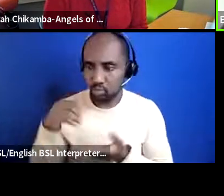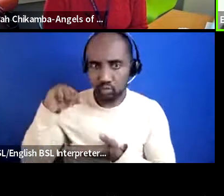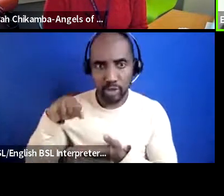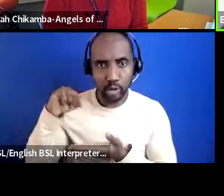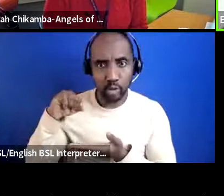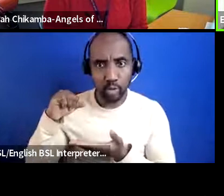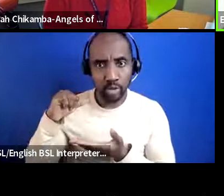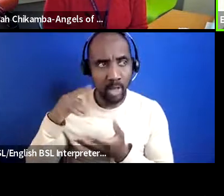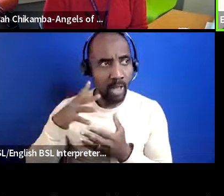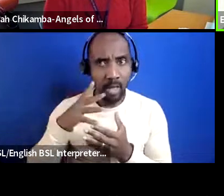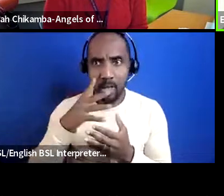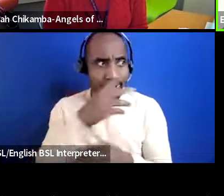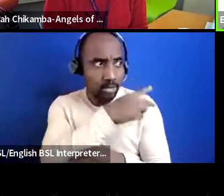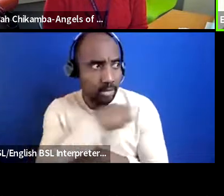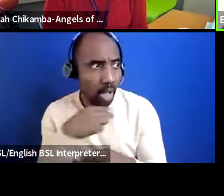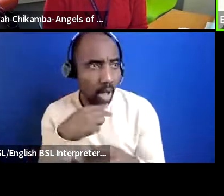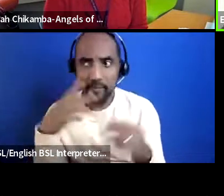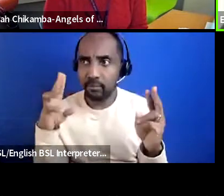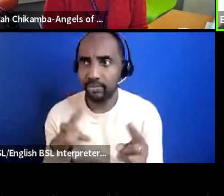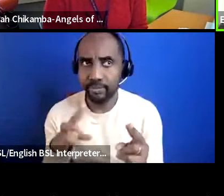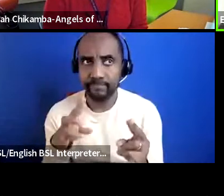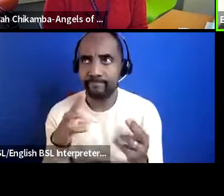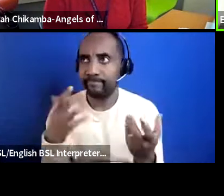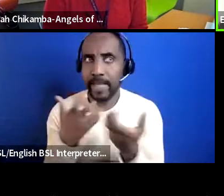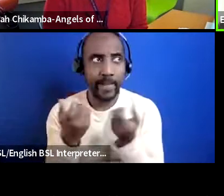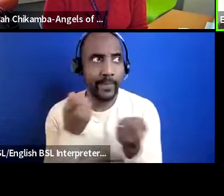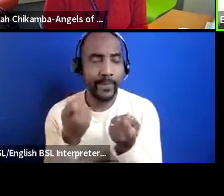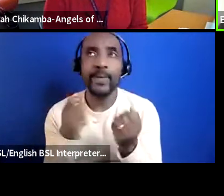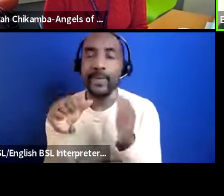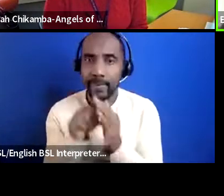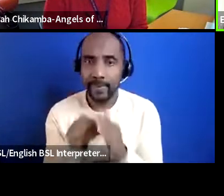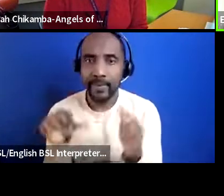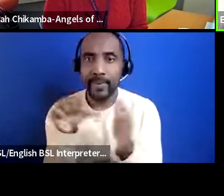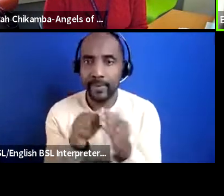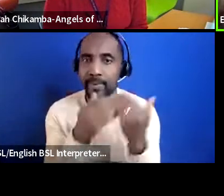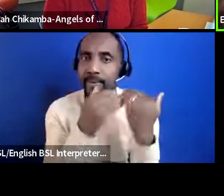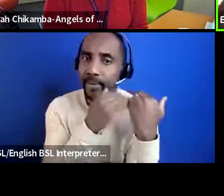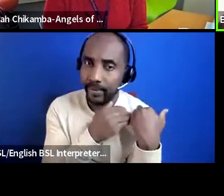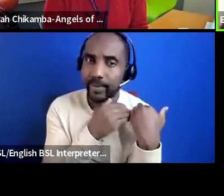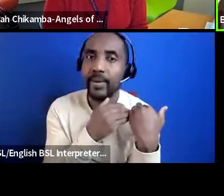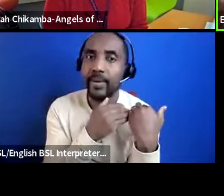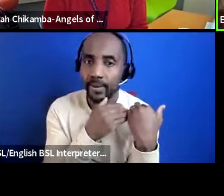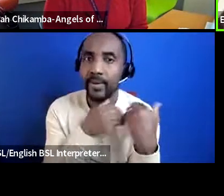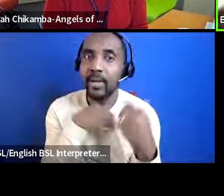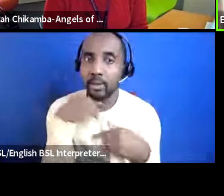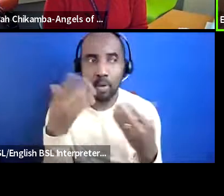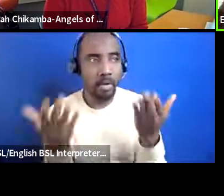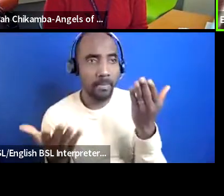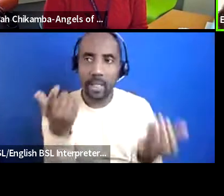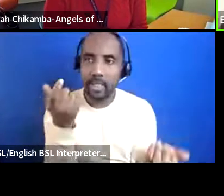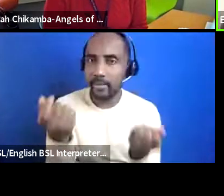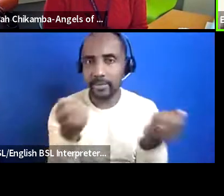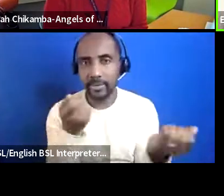um has has been has been difficult as well so it's all the time balancing balancing those things